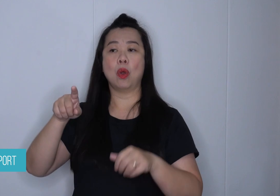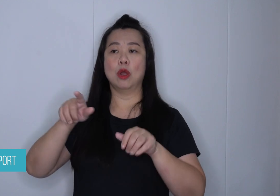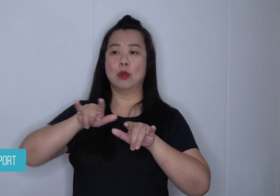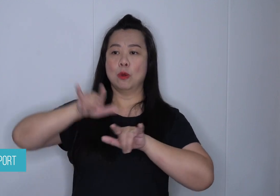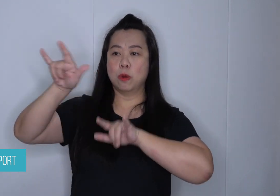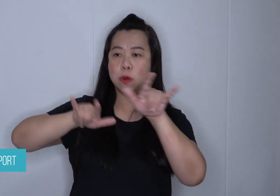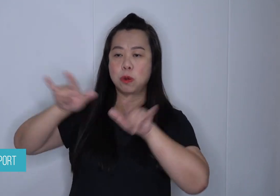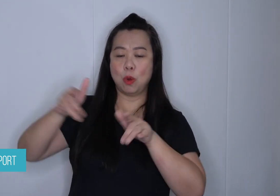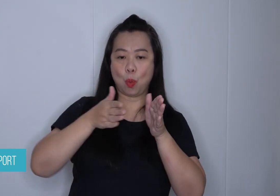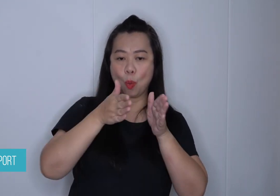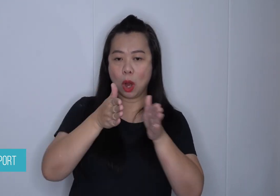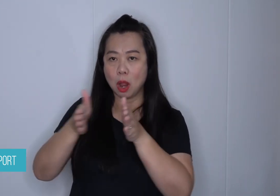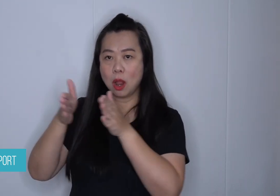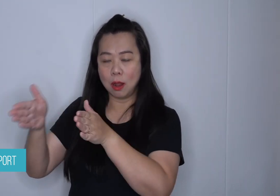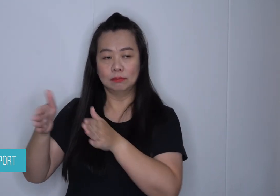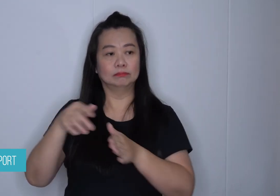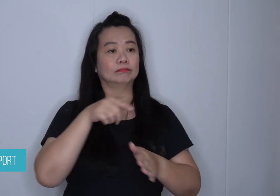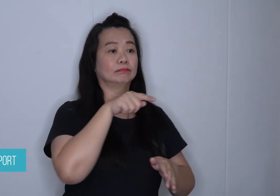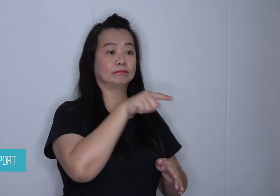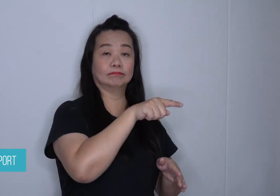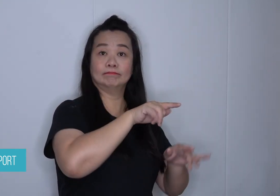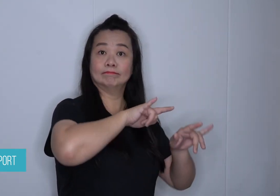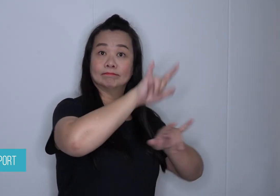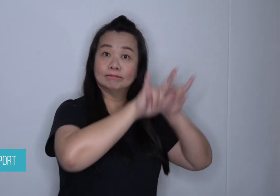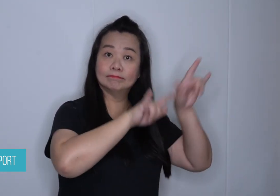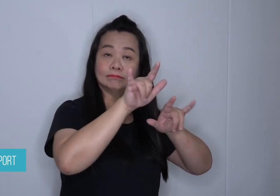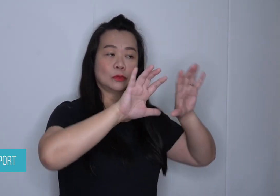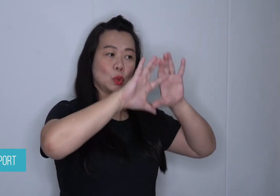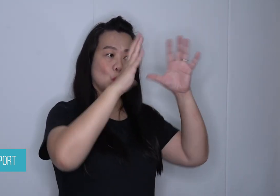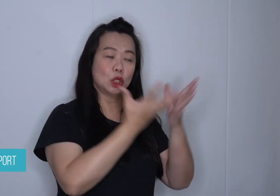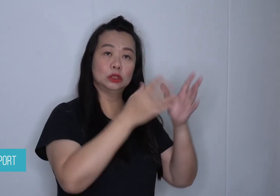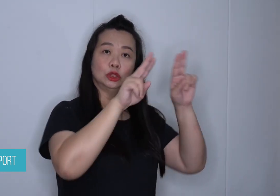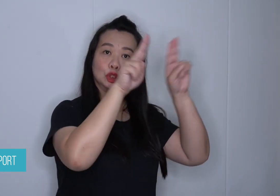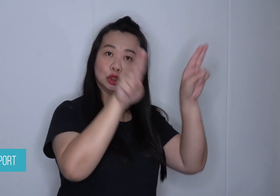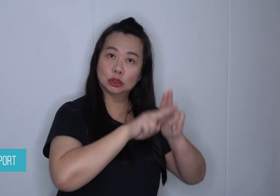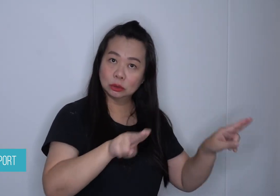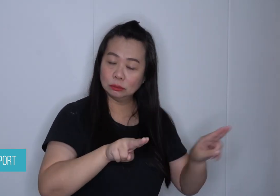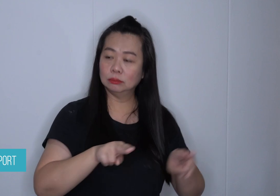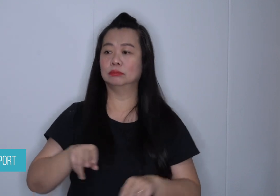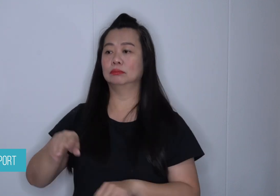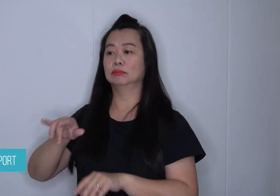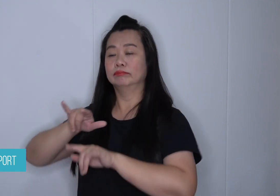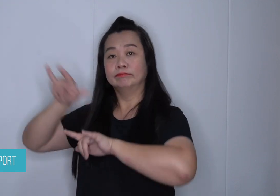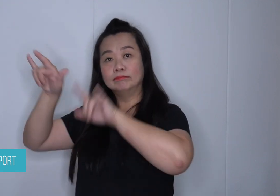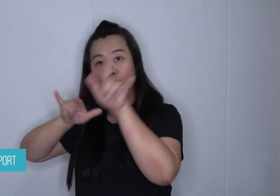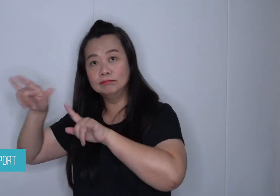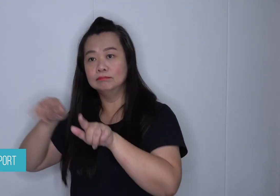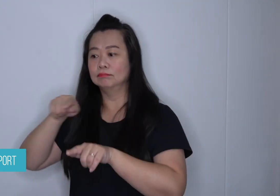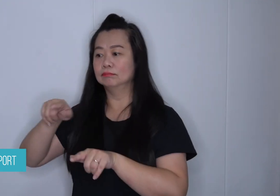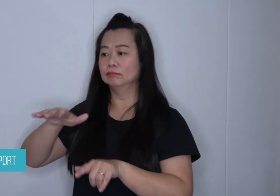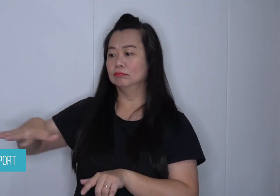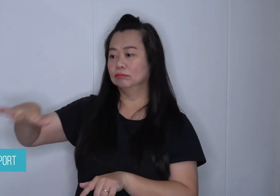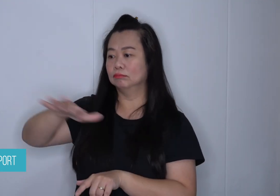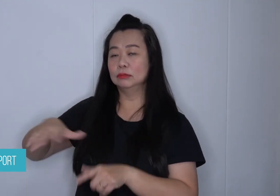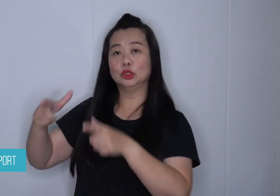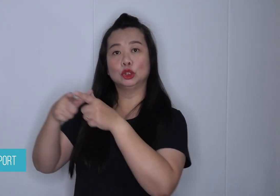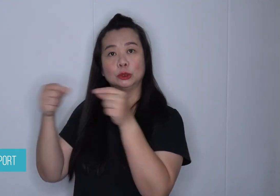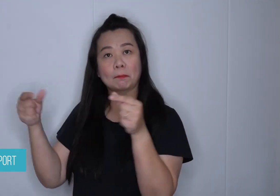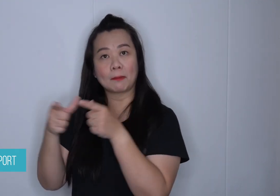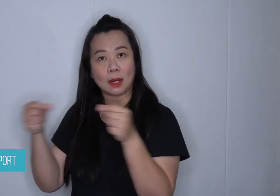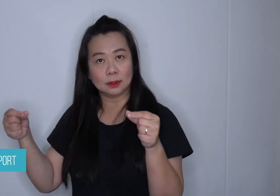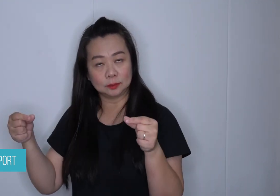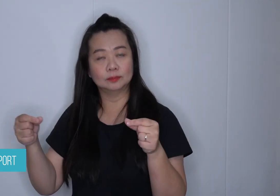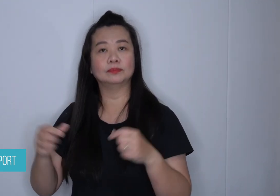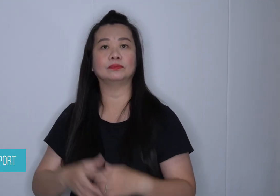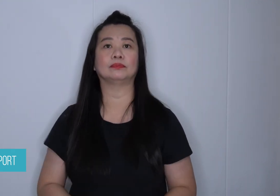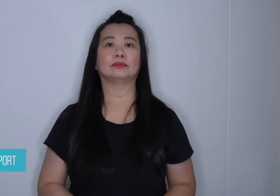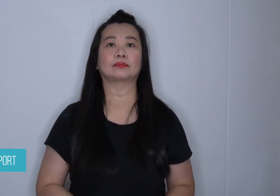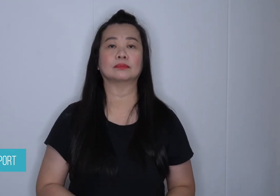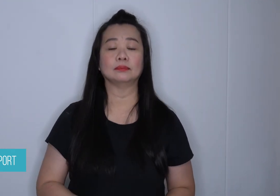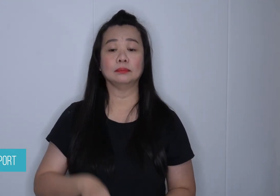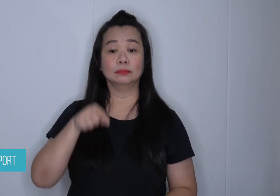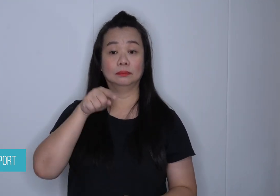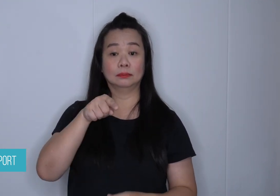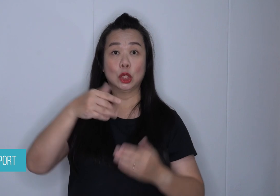international and domestic routes. The new video features ANA